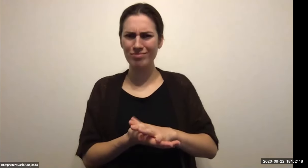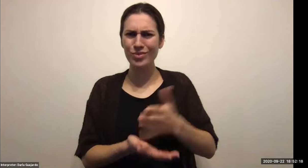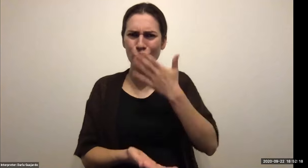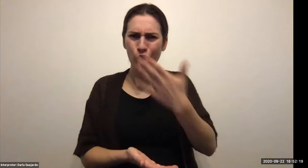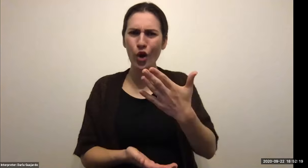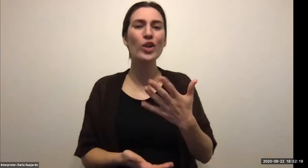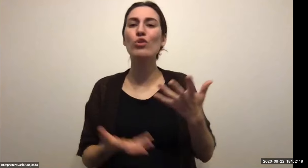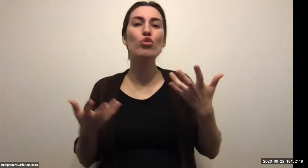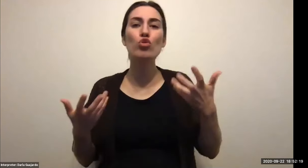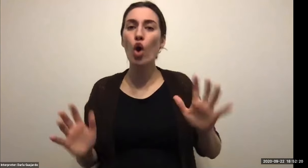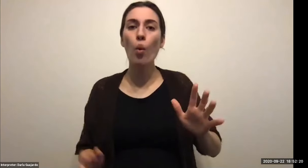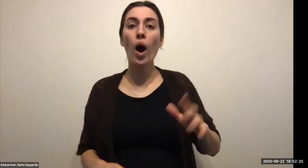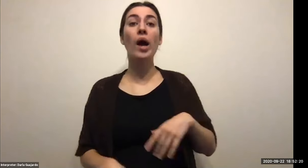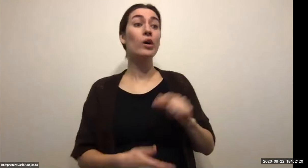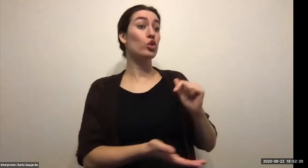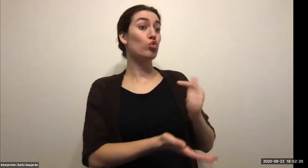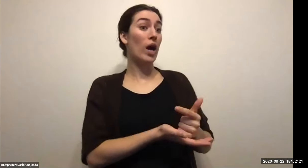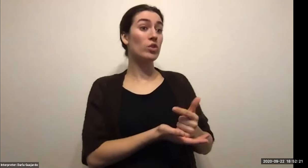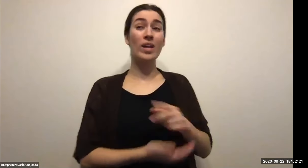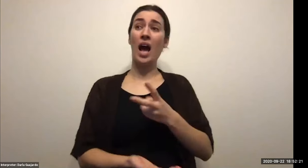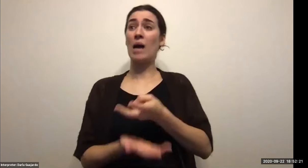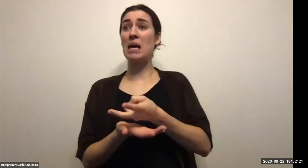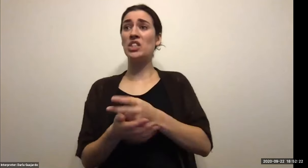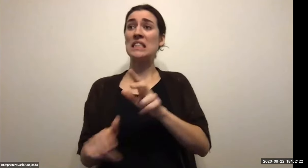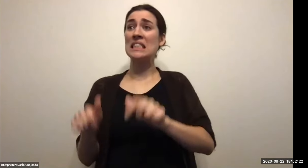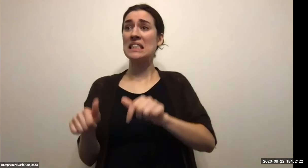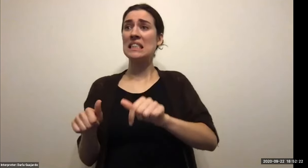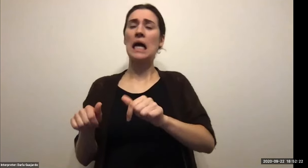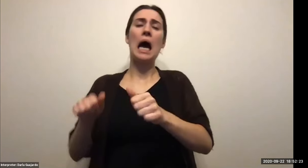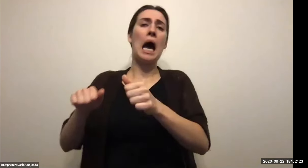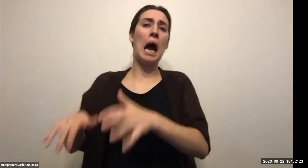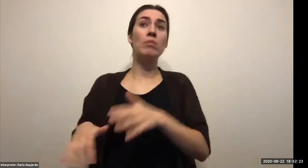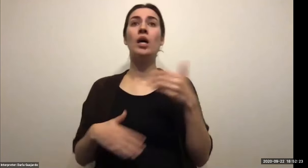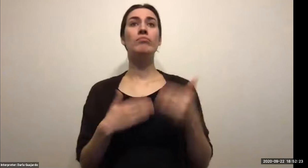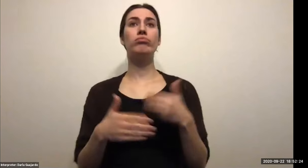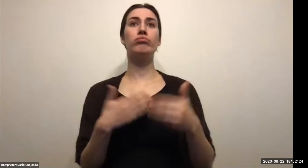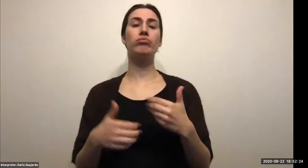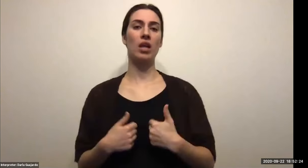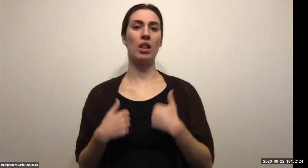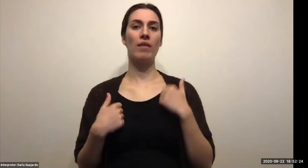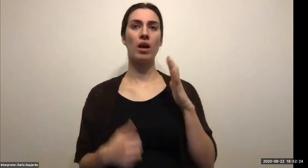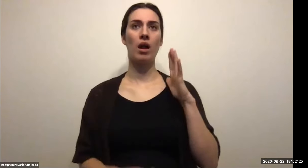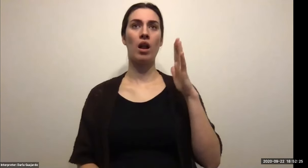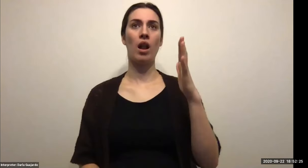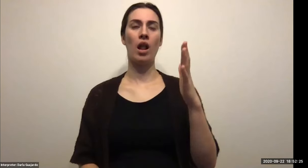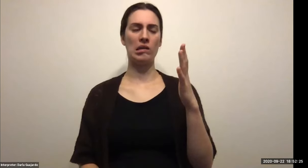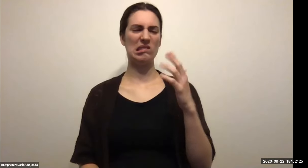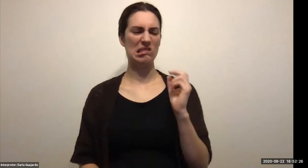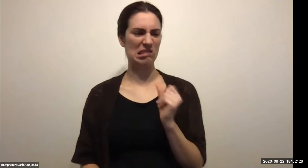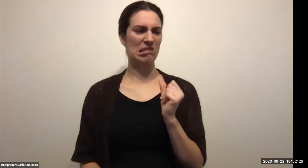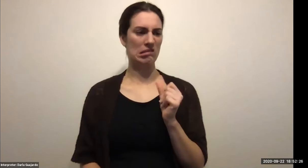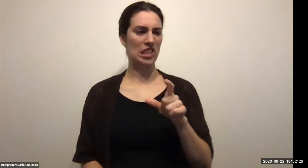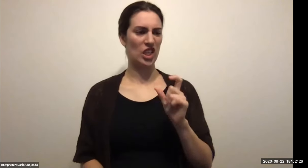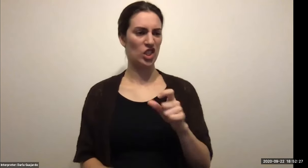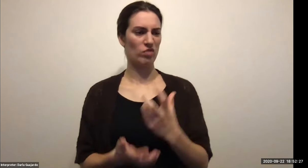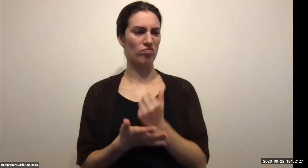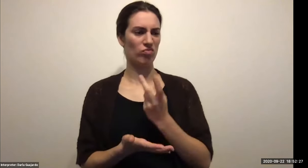Keith Wolling: Your visibility is important. Don't be afraid. Nothing's wrong. There's a lot of people out of work, nobody did anything wrong but visibility is the key.